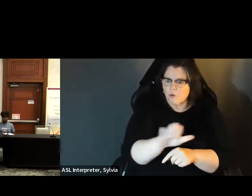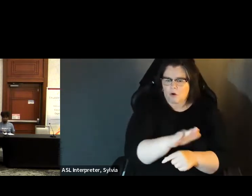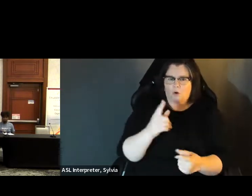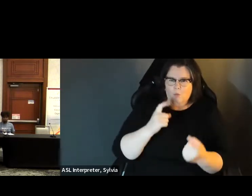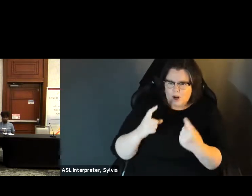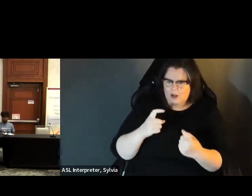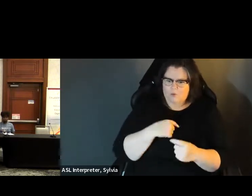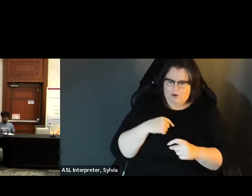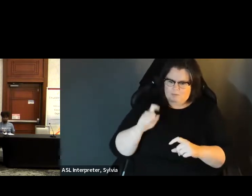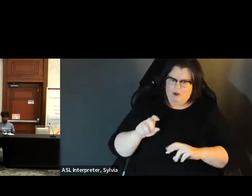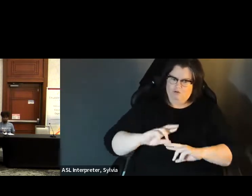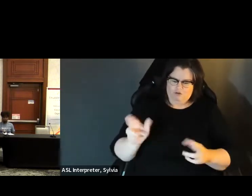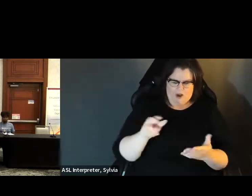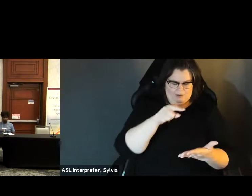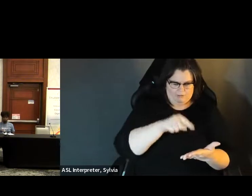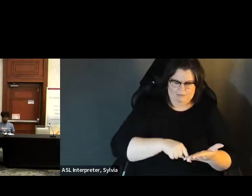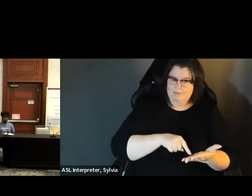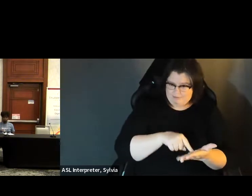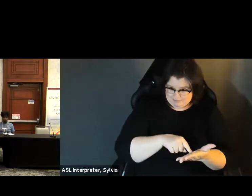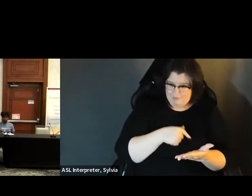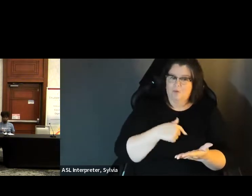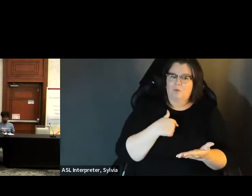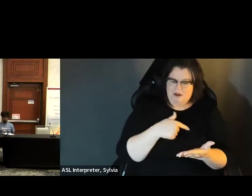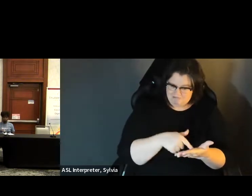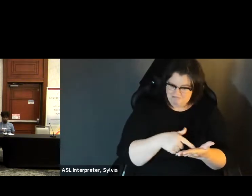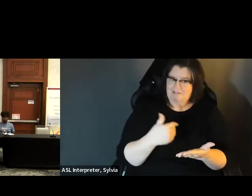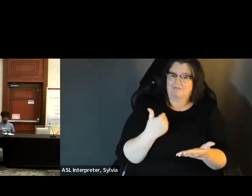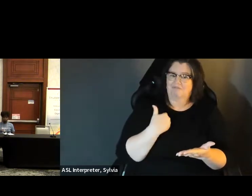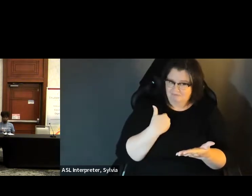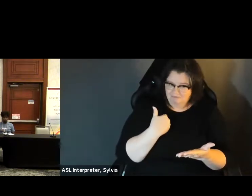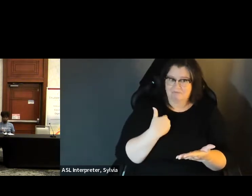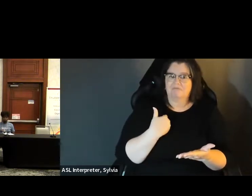That was a key point when we started using enhanced voting Enhanced ballot was, we need to be able to answer questions, and we need to give people the information that they need. we need to give people the information that they need if